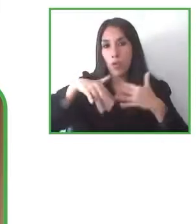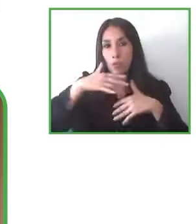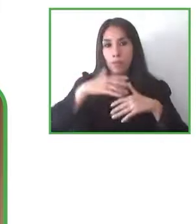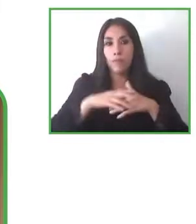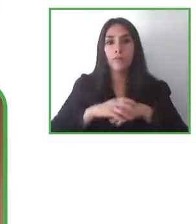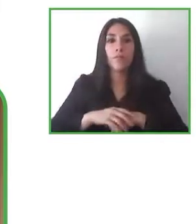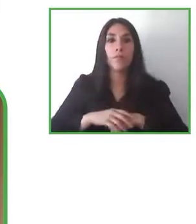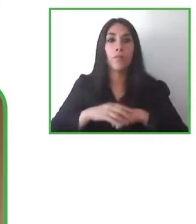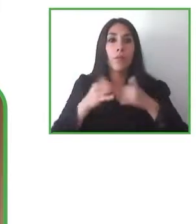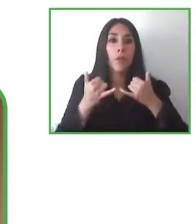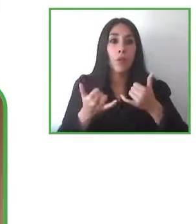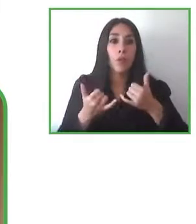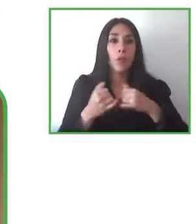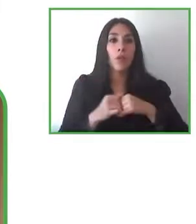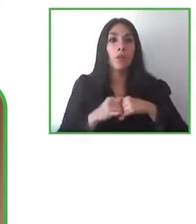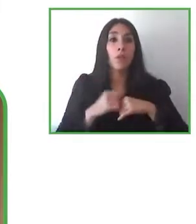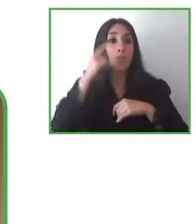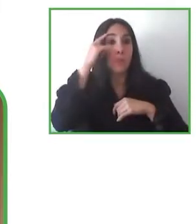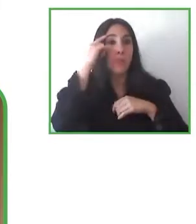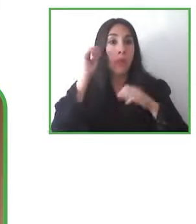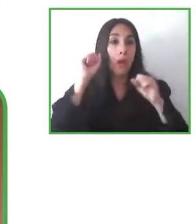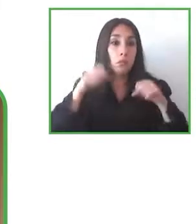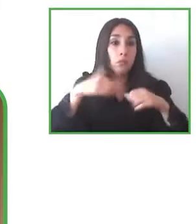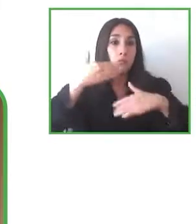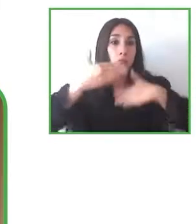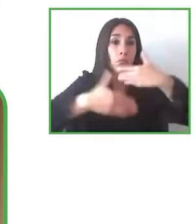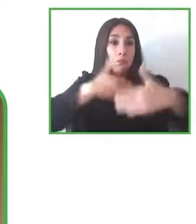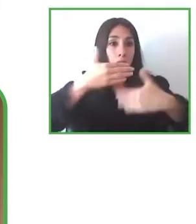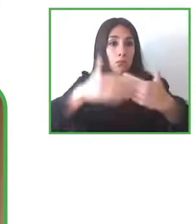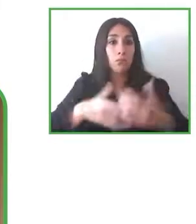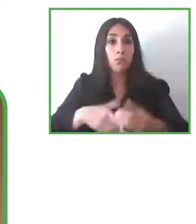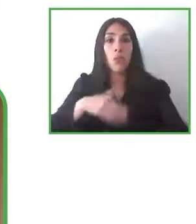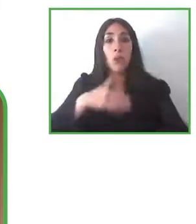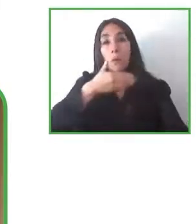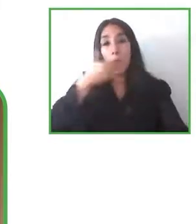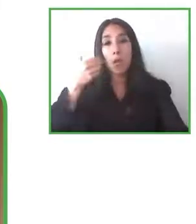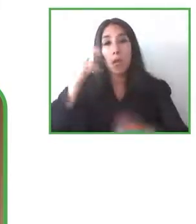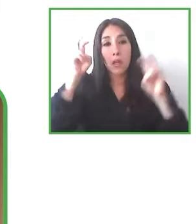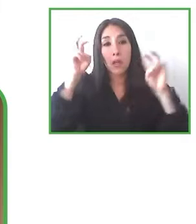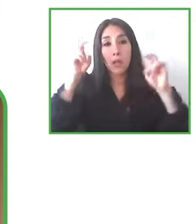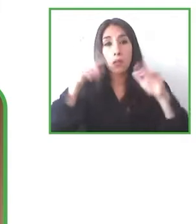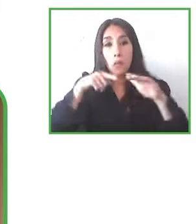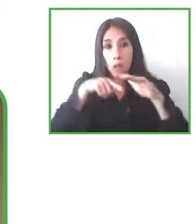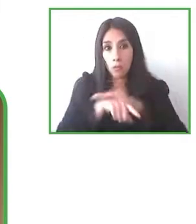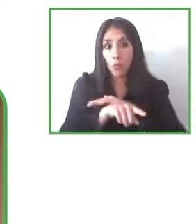and the Ministry of Social Development because this way we can join these three entities